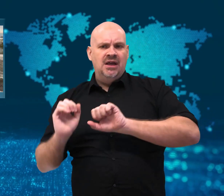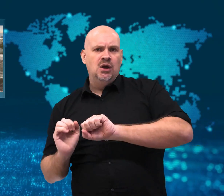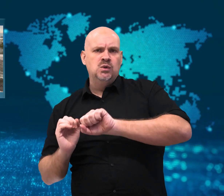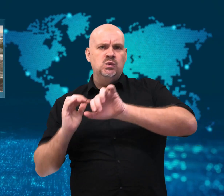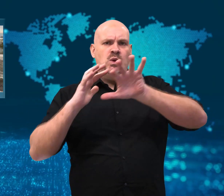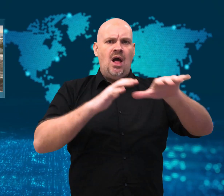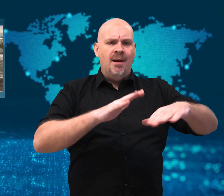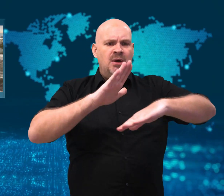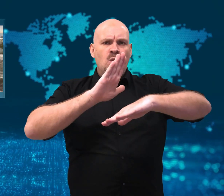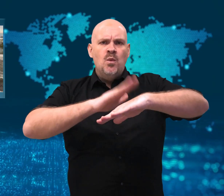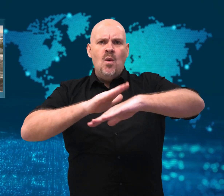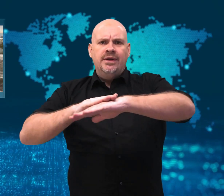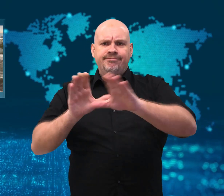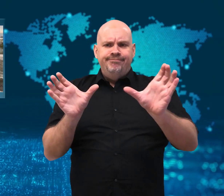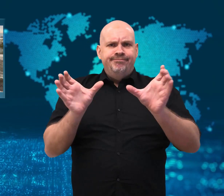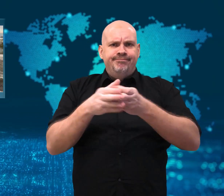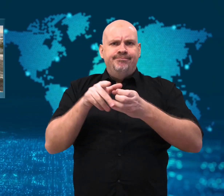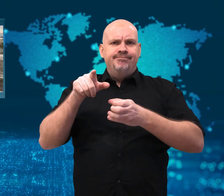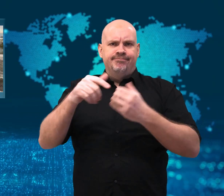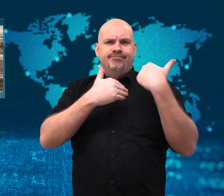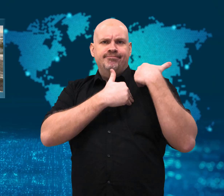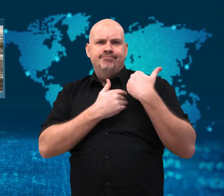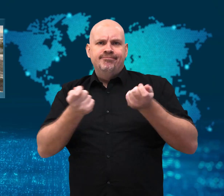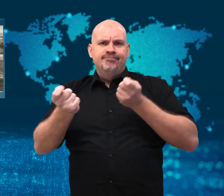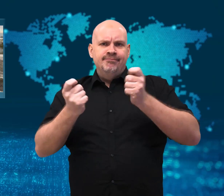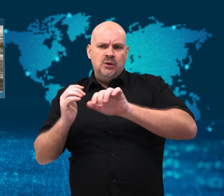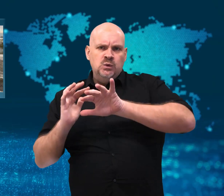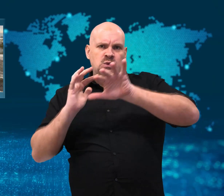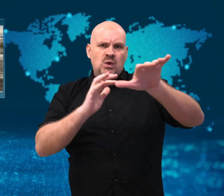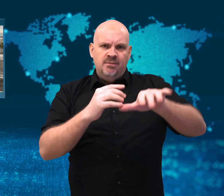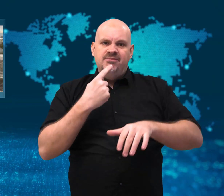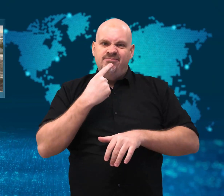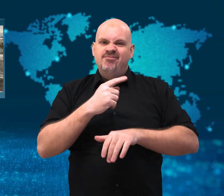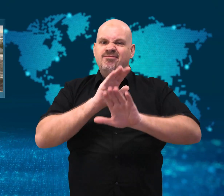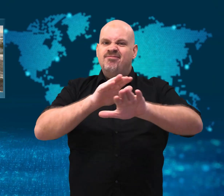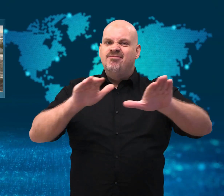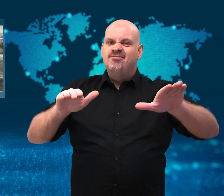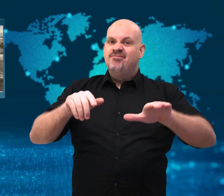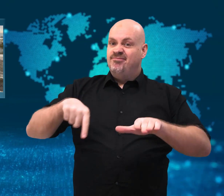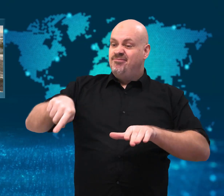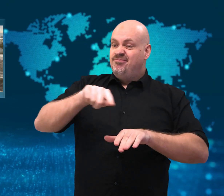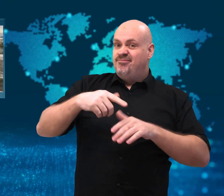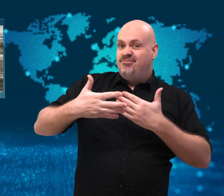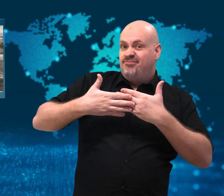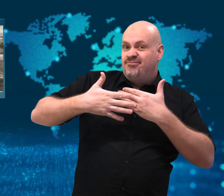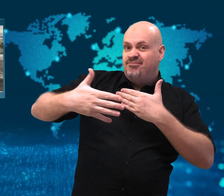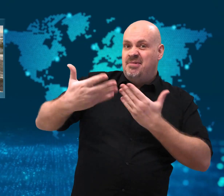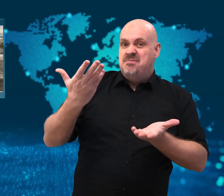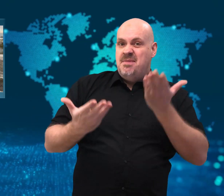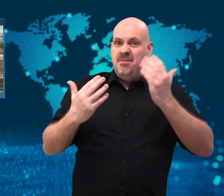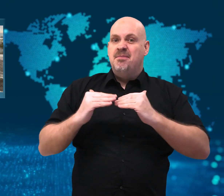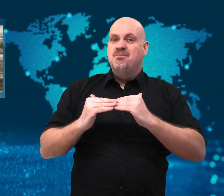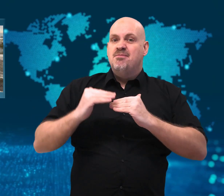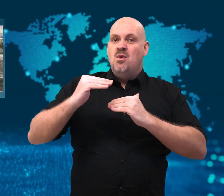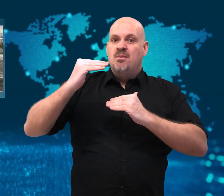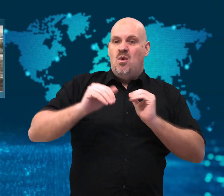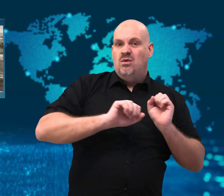tsunamis may continue because of strong or unusual currents.